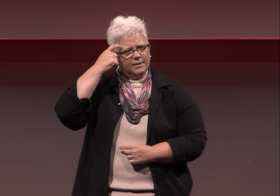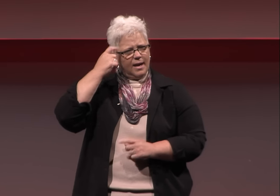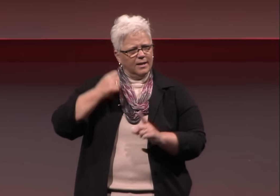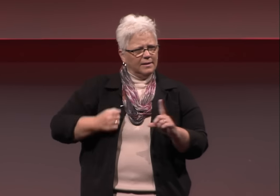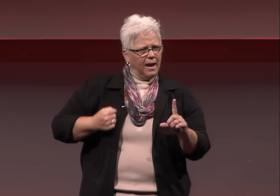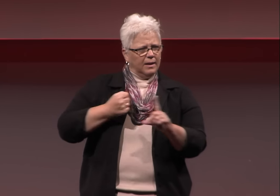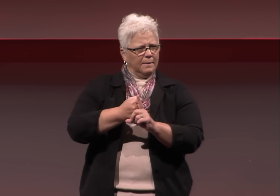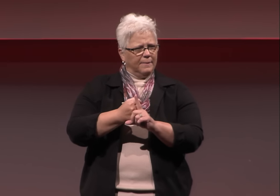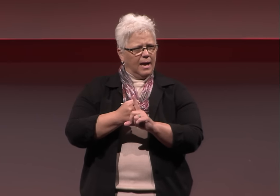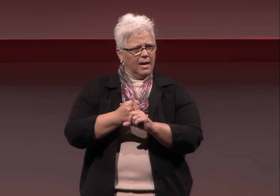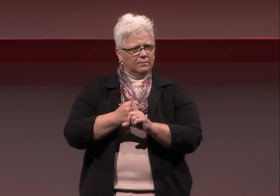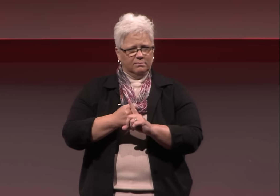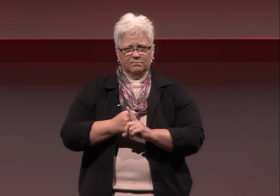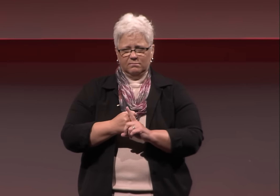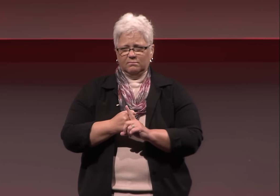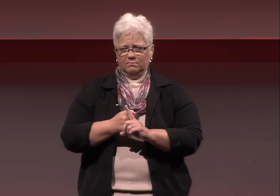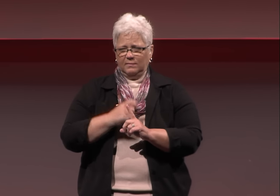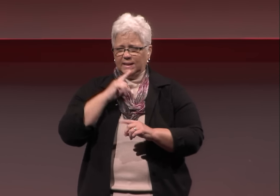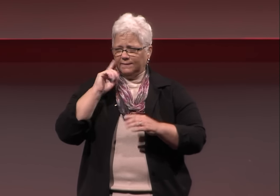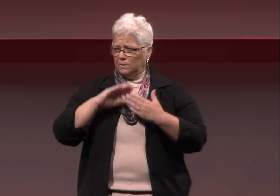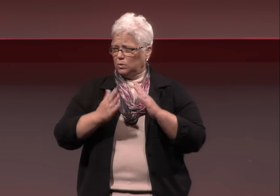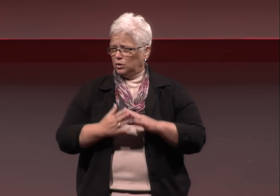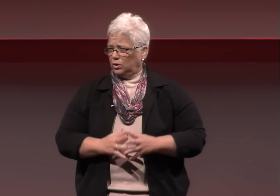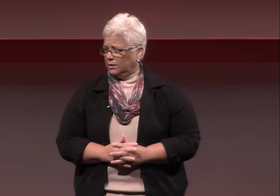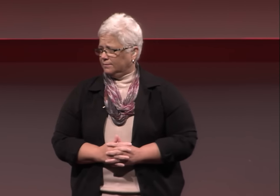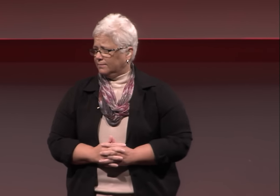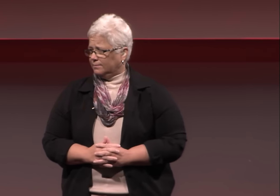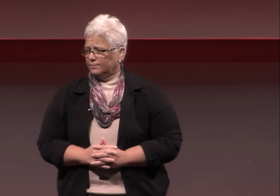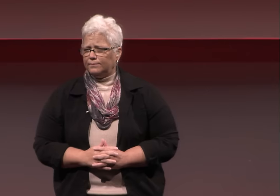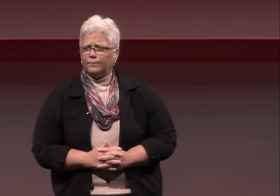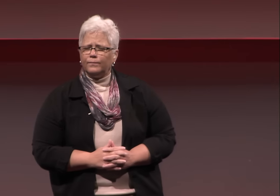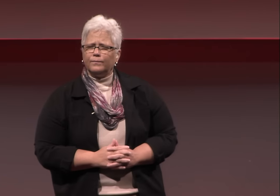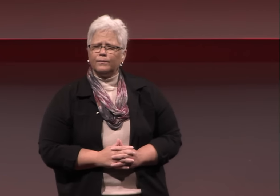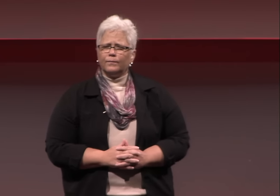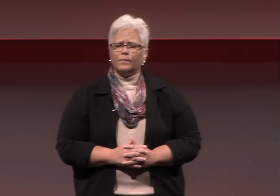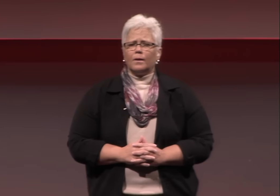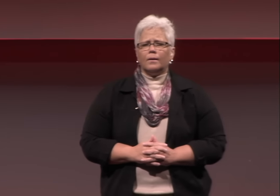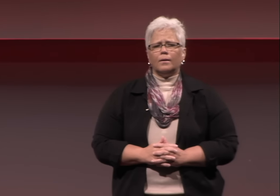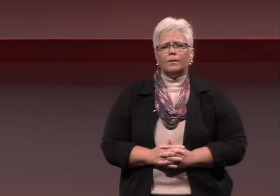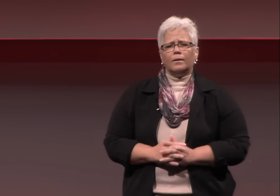It's indelibly etched on our minds within the Deaf community.